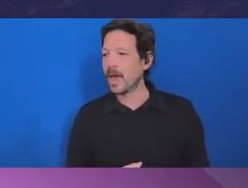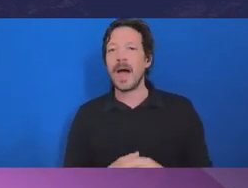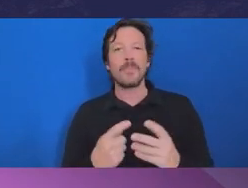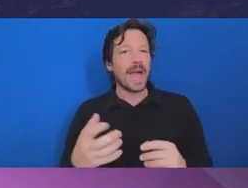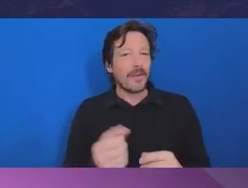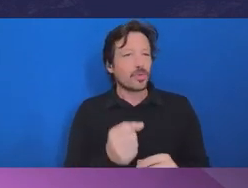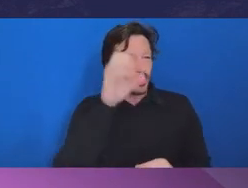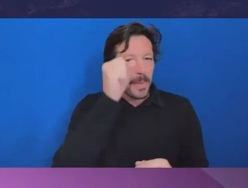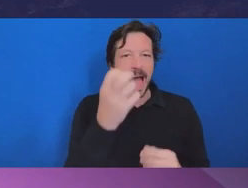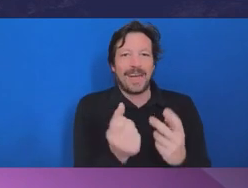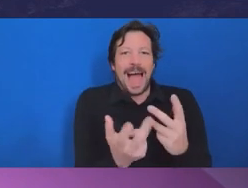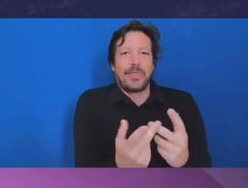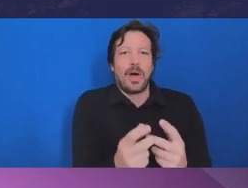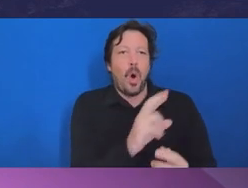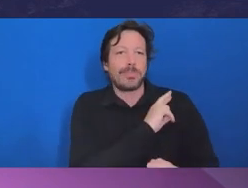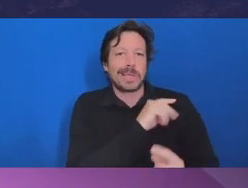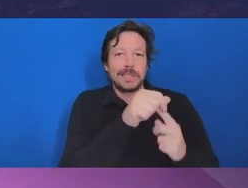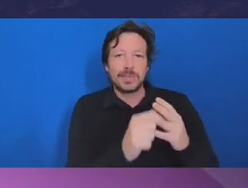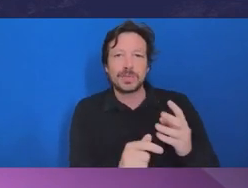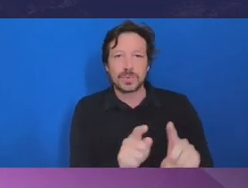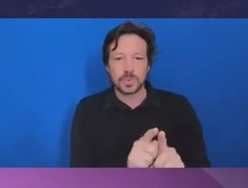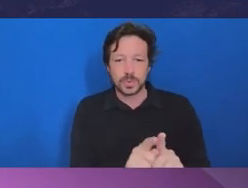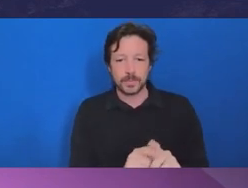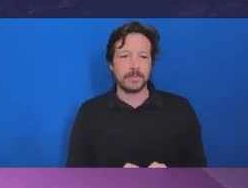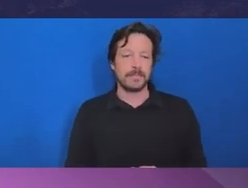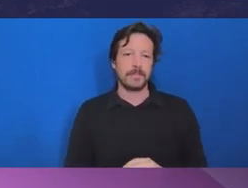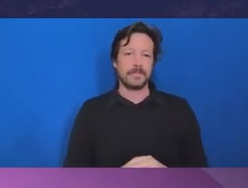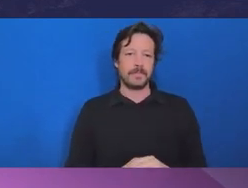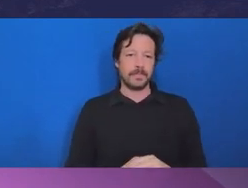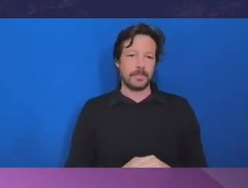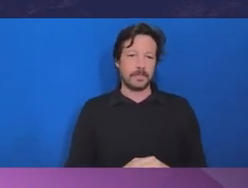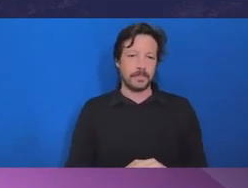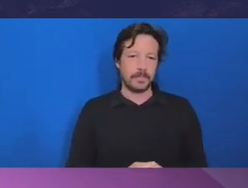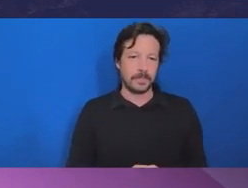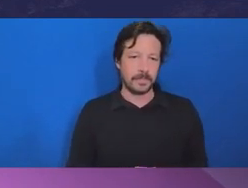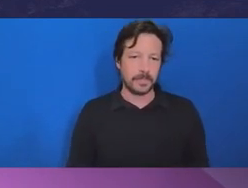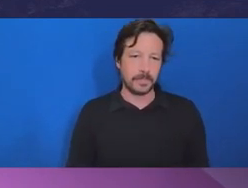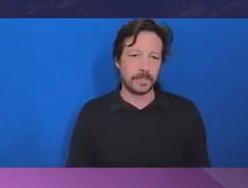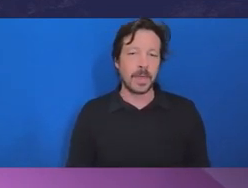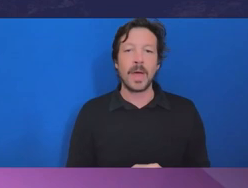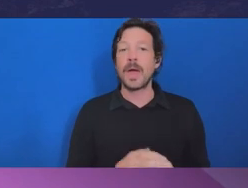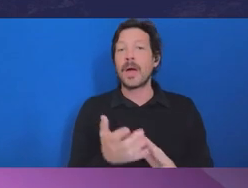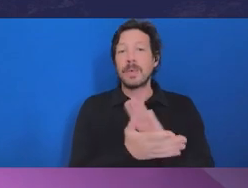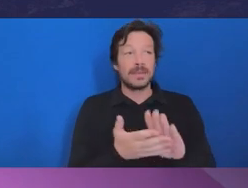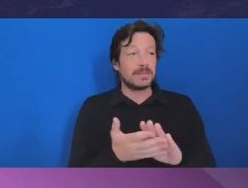so as to ensure that no matter what level you’re at within the public service, you are